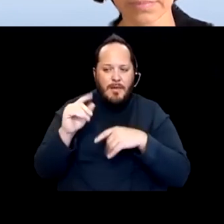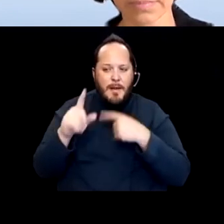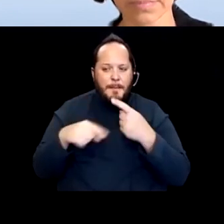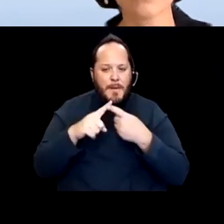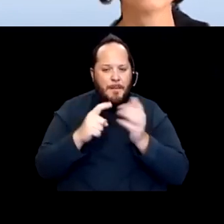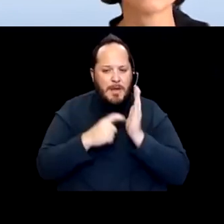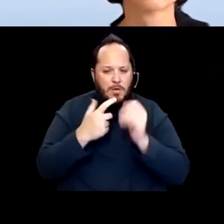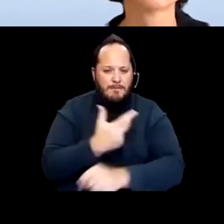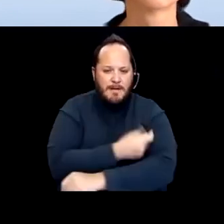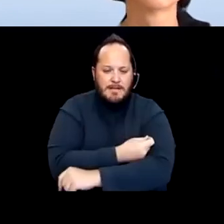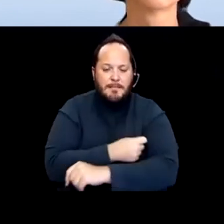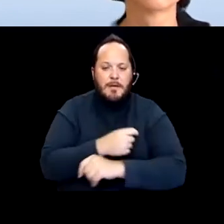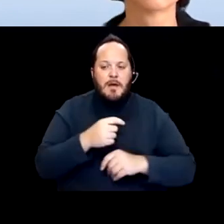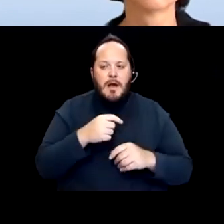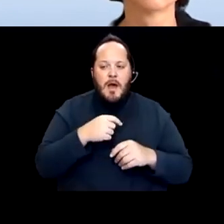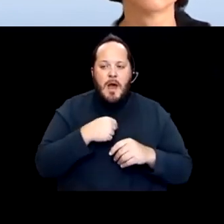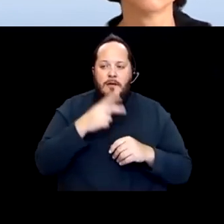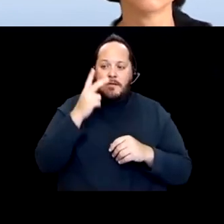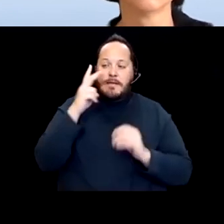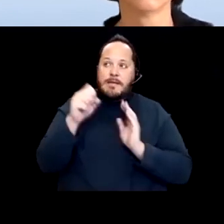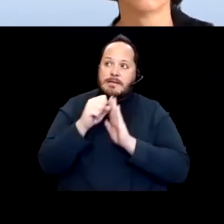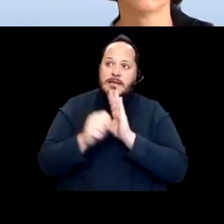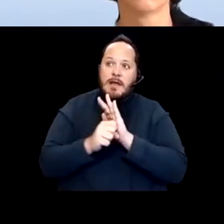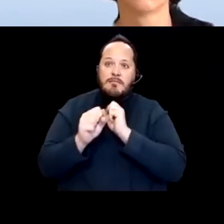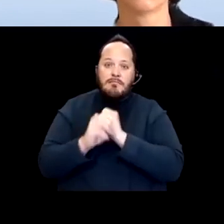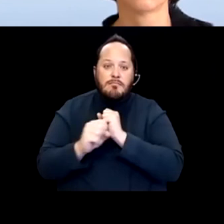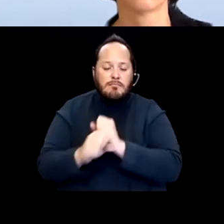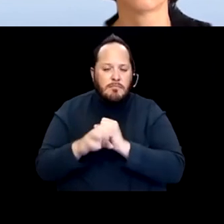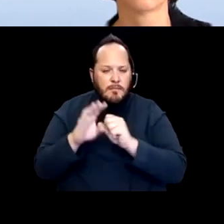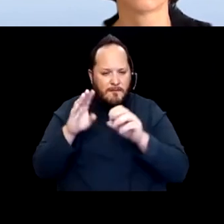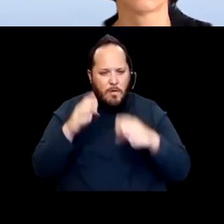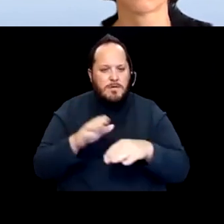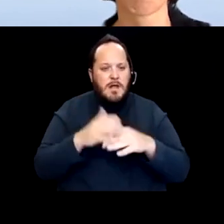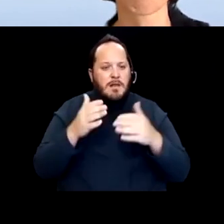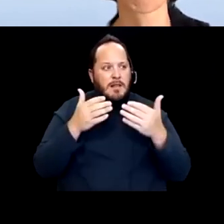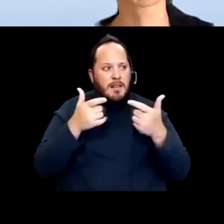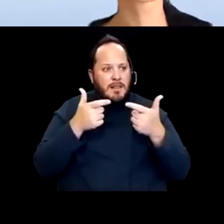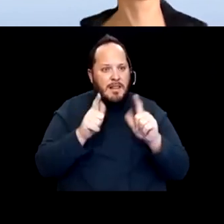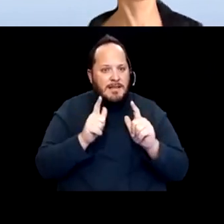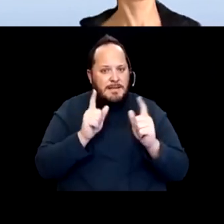The messaging has all been around. Let's meet the demand. I don't know if to used the word voluntary